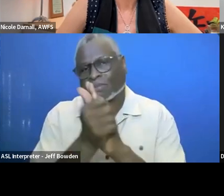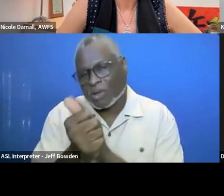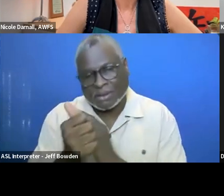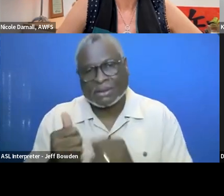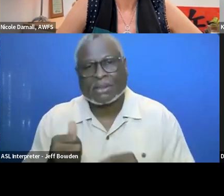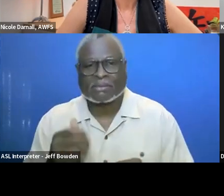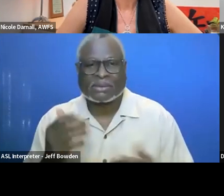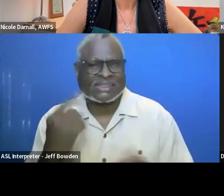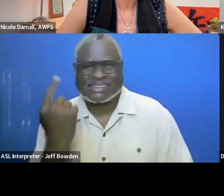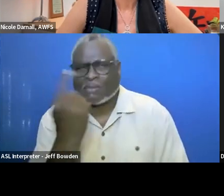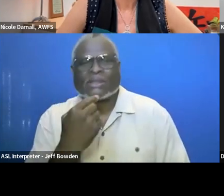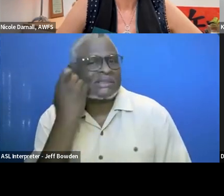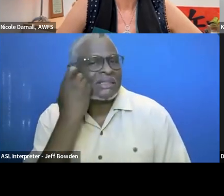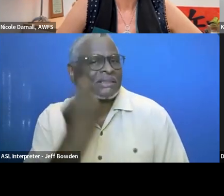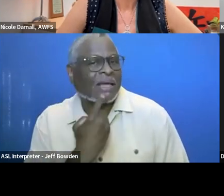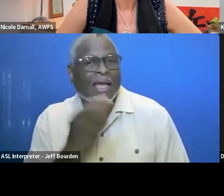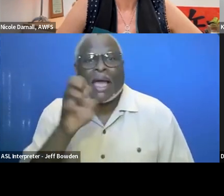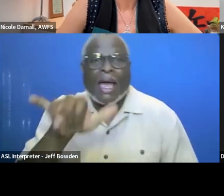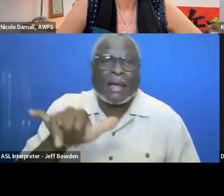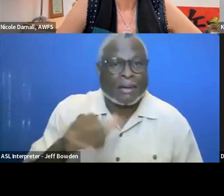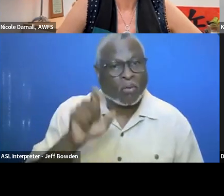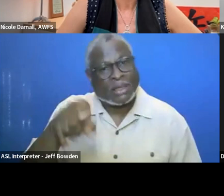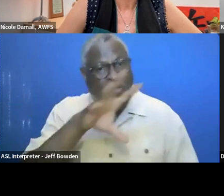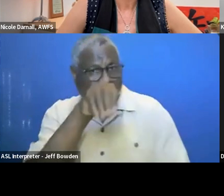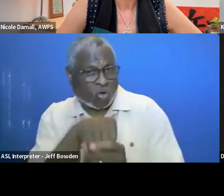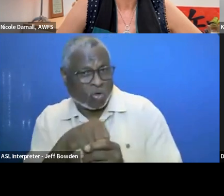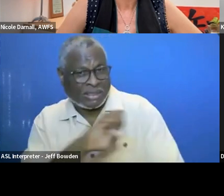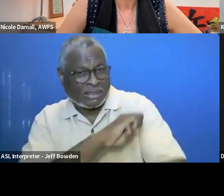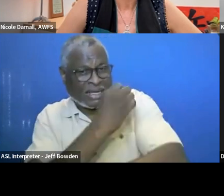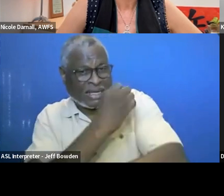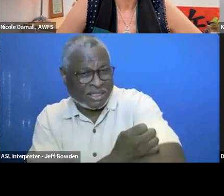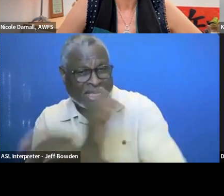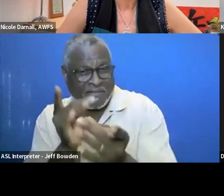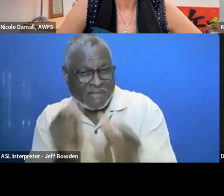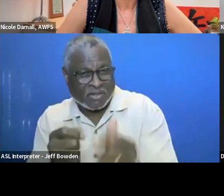Some would say we need to include these energy efficiency requirements on what you are buying.